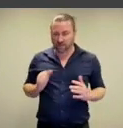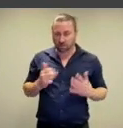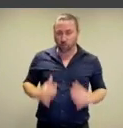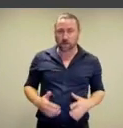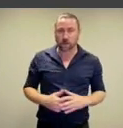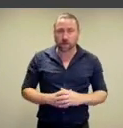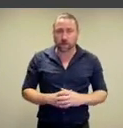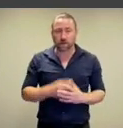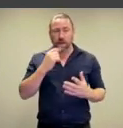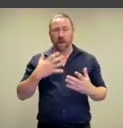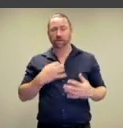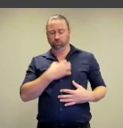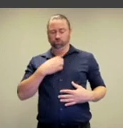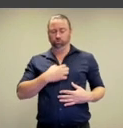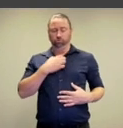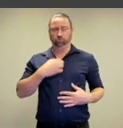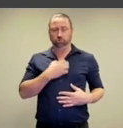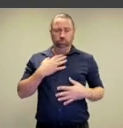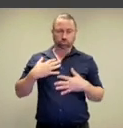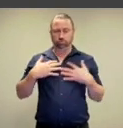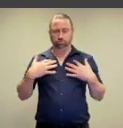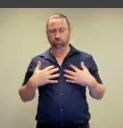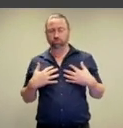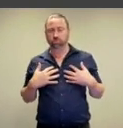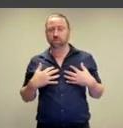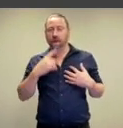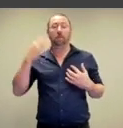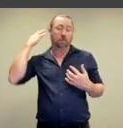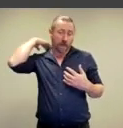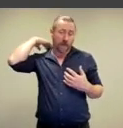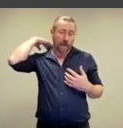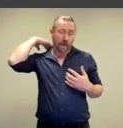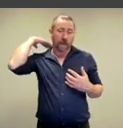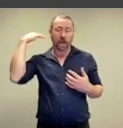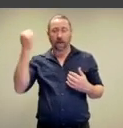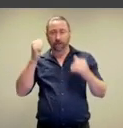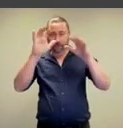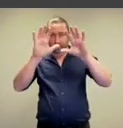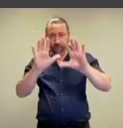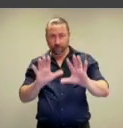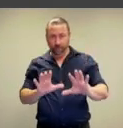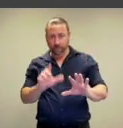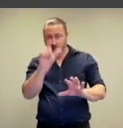My Body. We see his wonderful